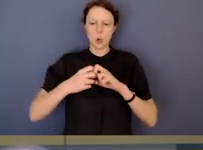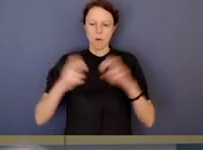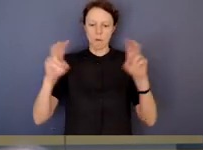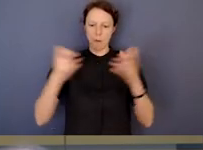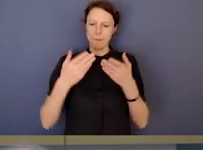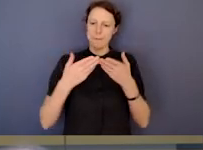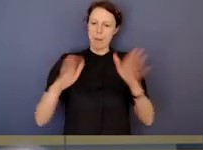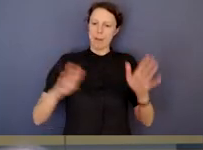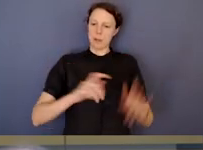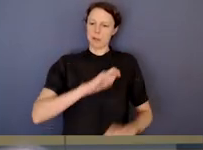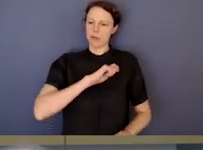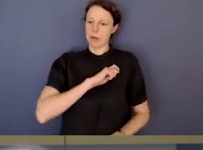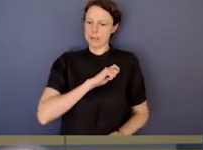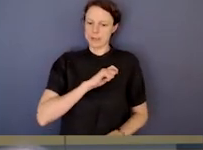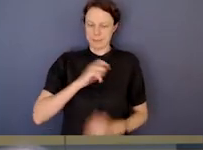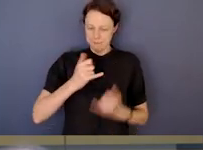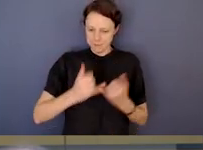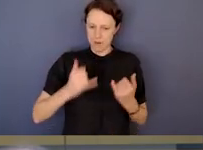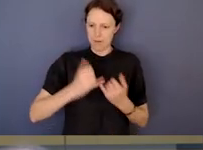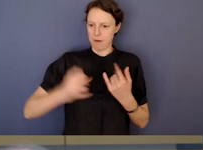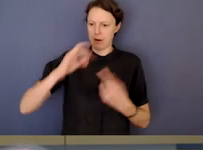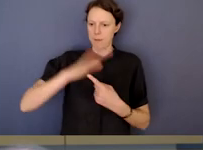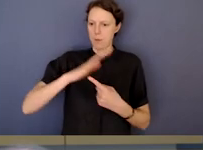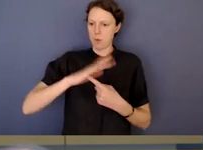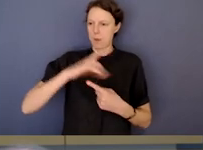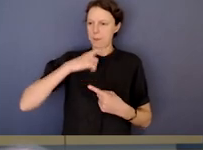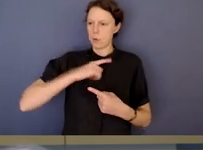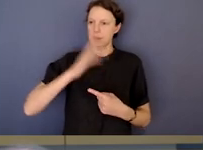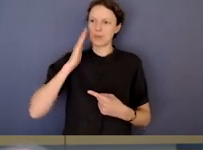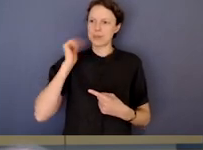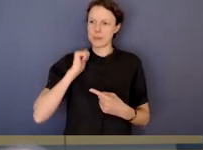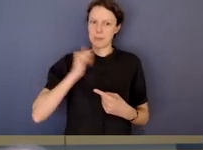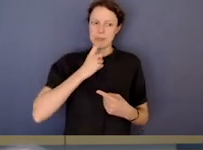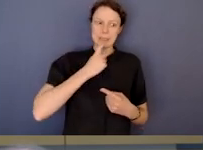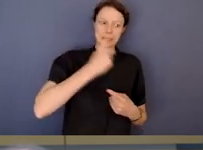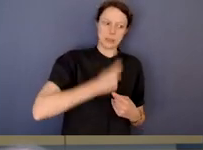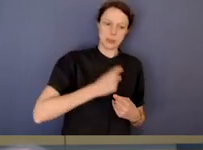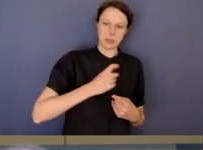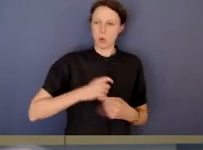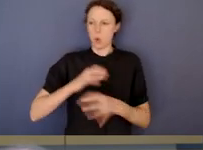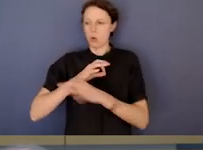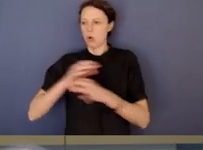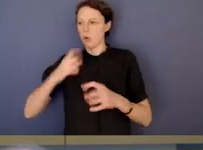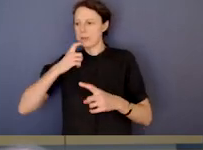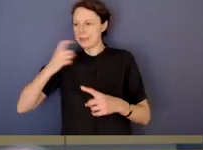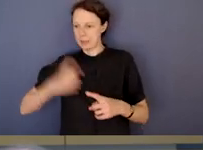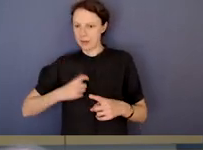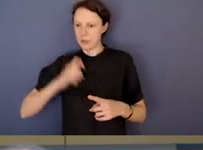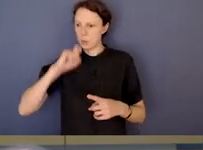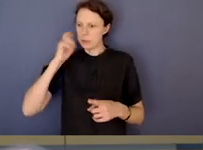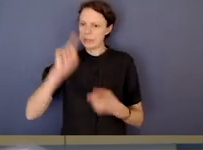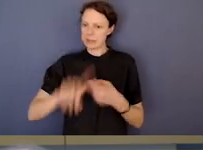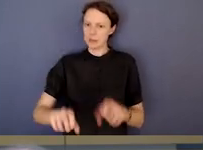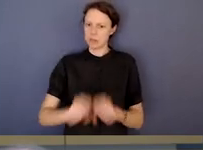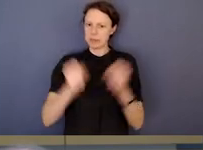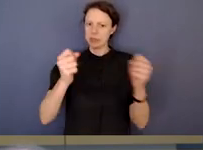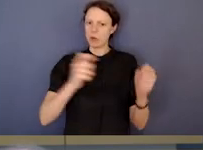of the criminal breach public trust. And it's really important for lawmakers to be aware of the consequences of that, so there needs to be somebody,